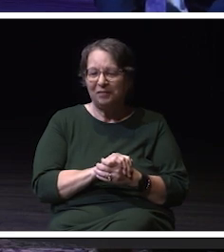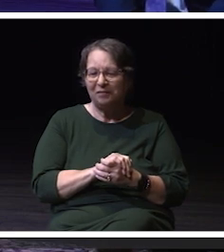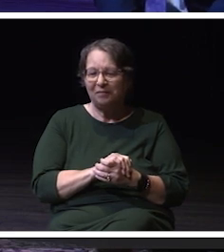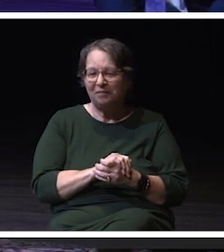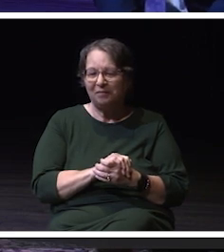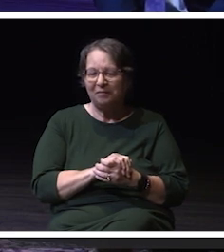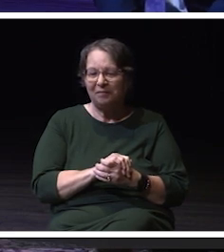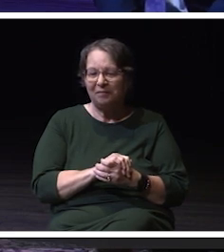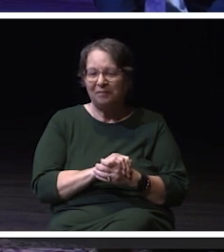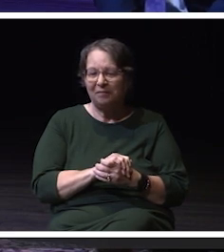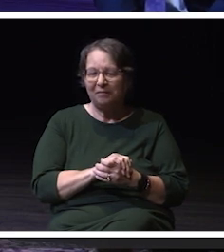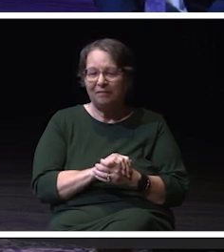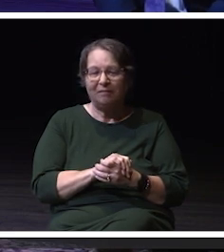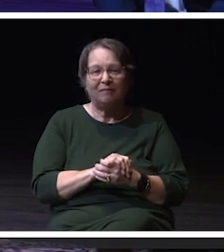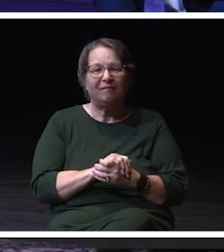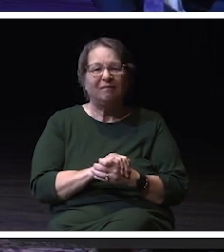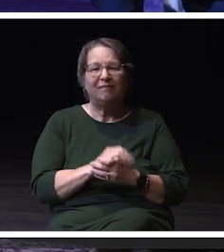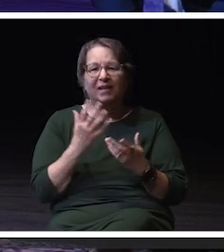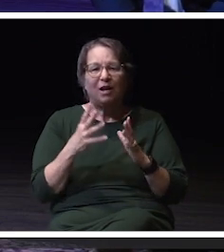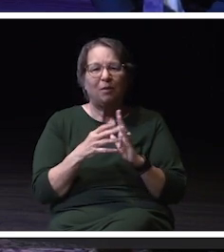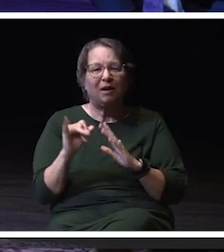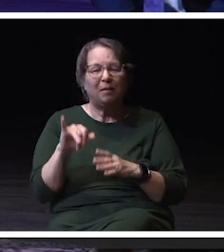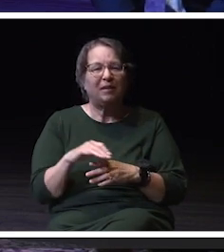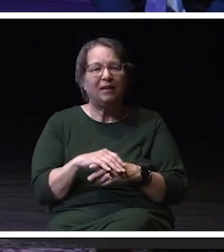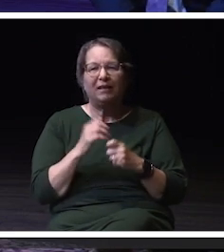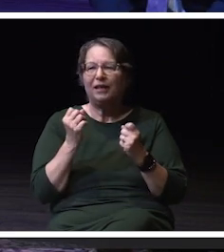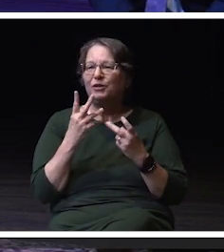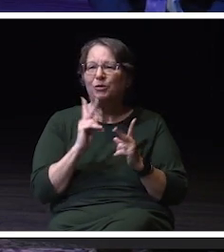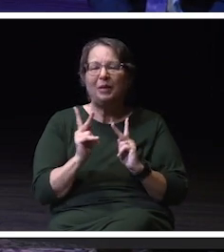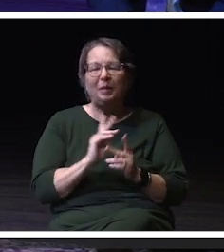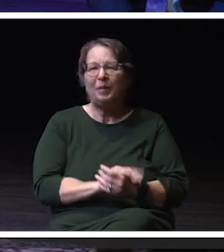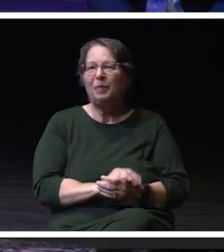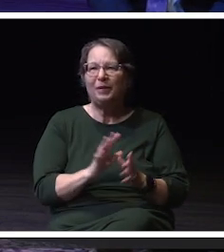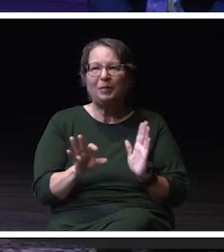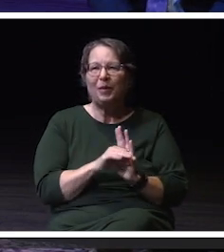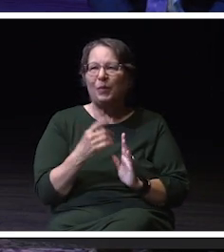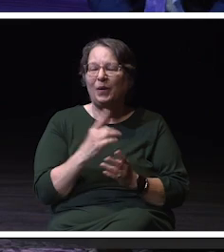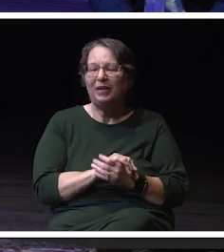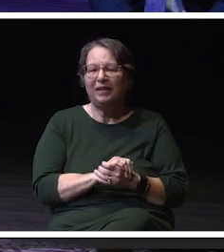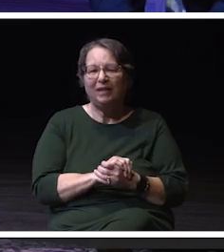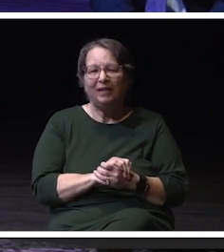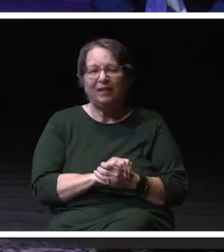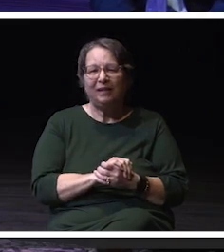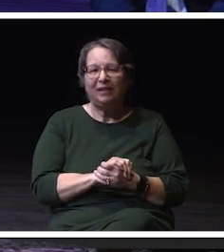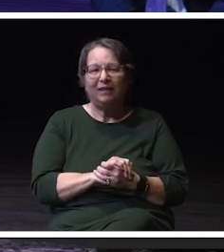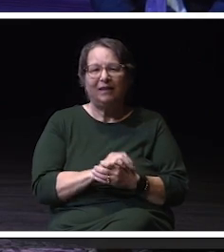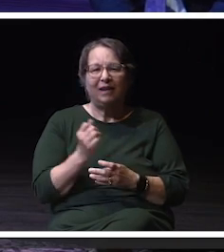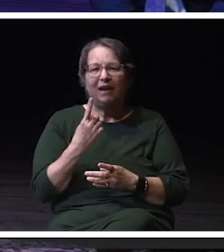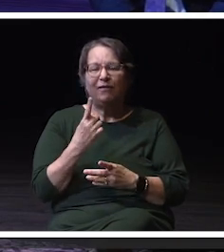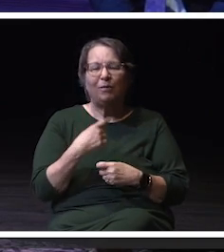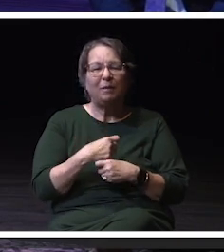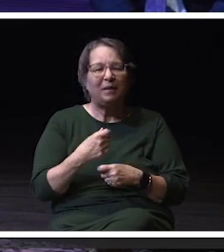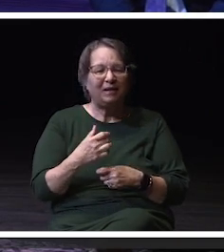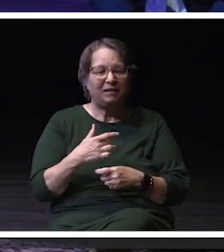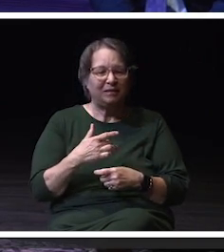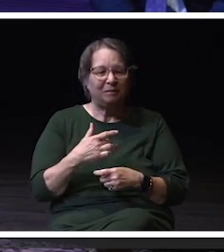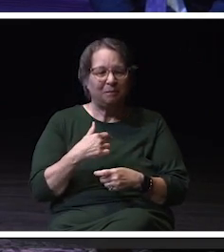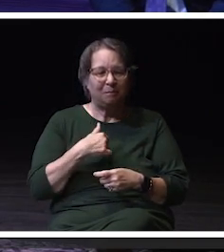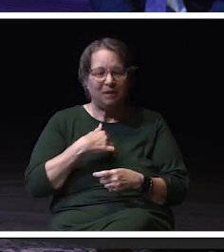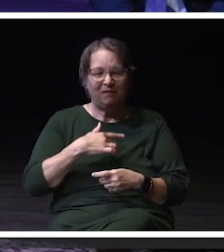I don't want to copy them, but there are too many people to choose. And I think just everybody on campus makes this place feel like I belong here. But if I have to choose one,